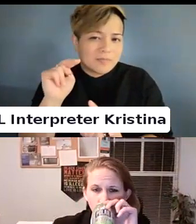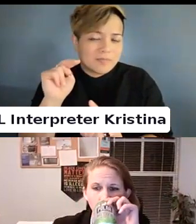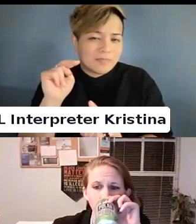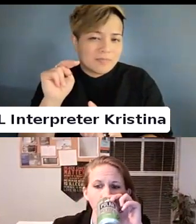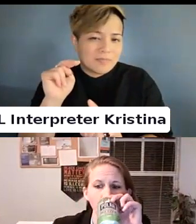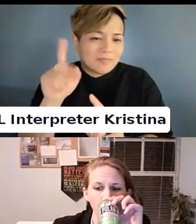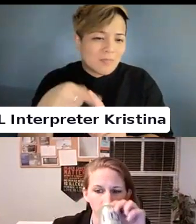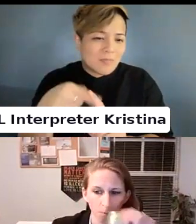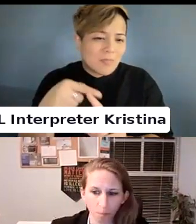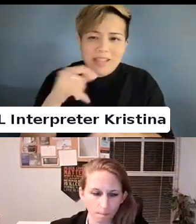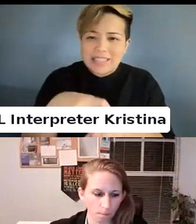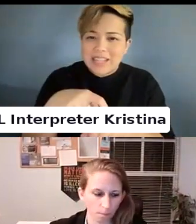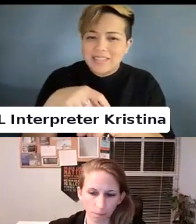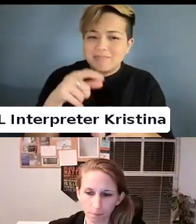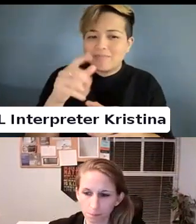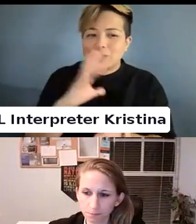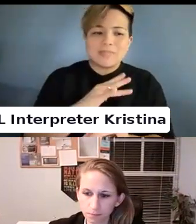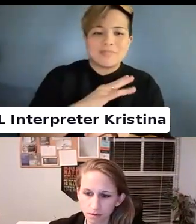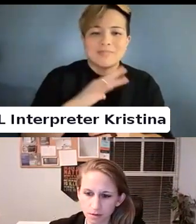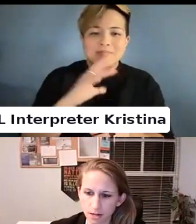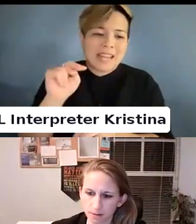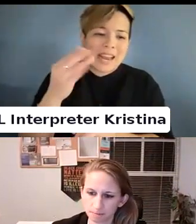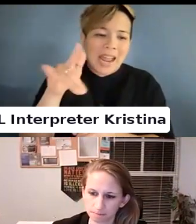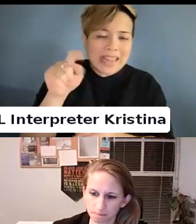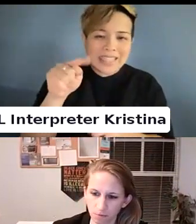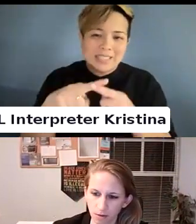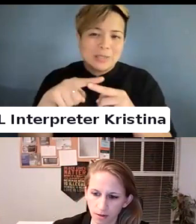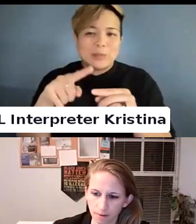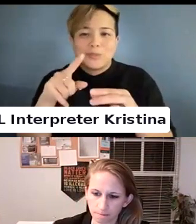And it eventually gets better. I firmly believe in destiny.